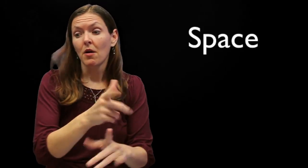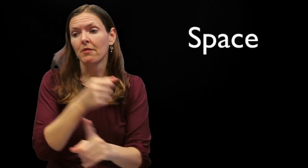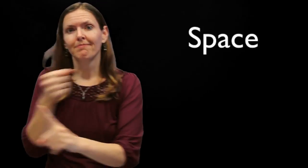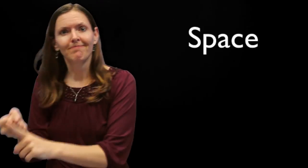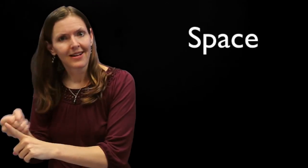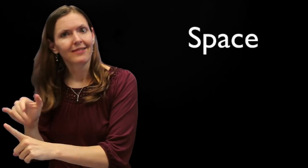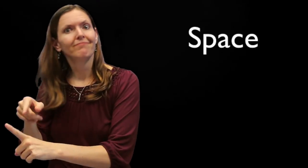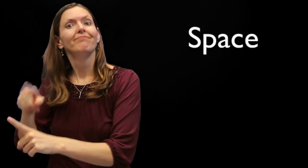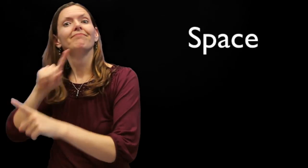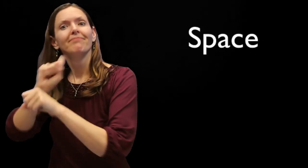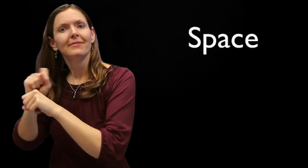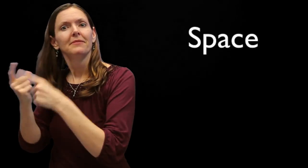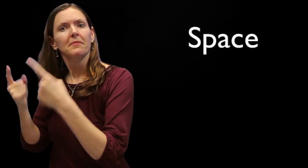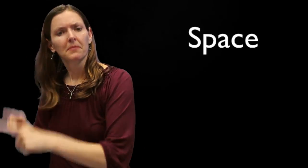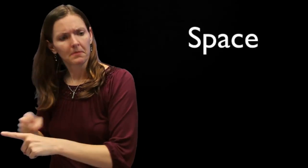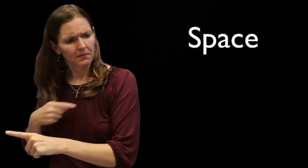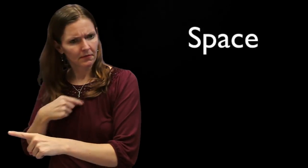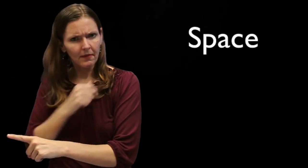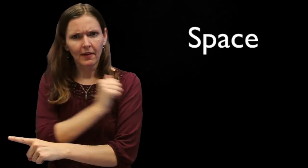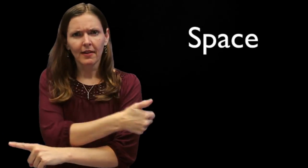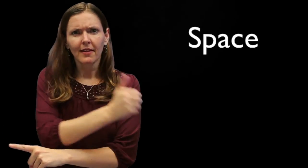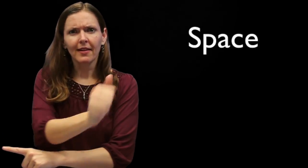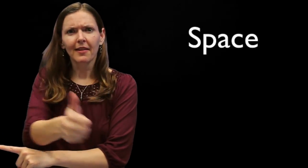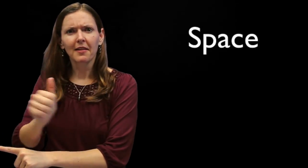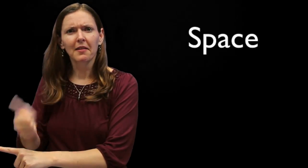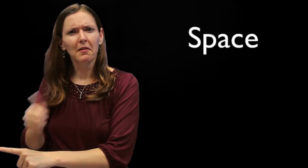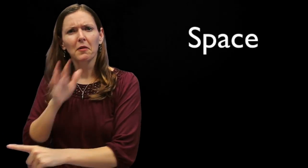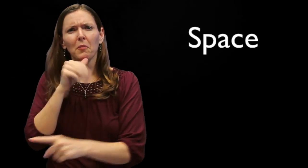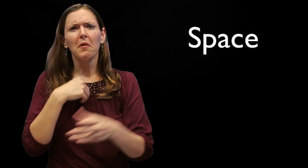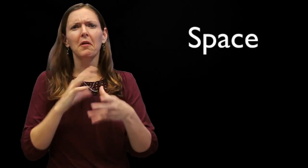signing plane, categorizing concepts here and there- and showing the impact and timing between categories.]